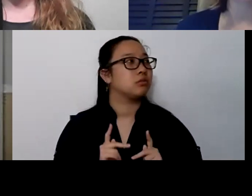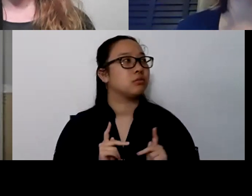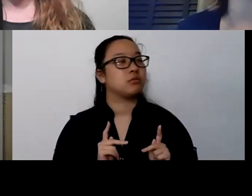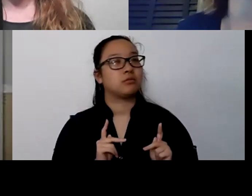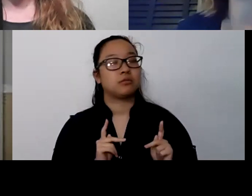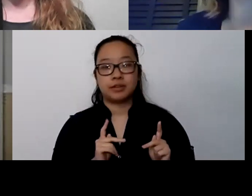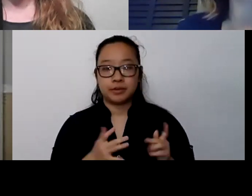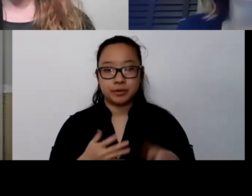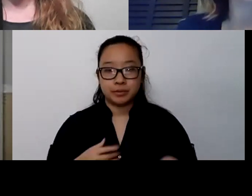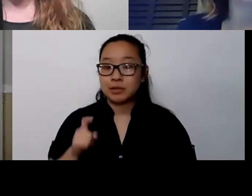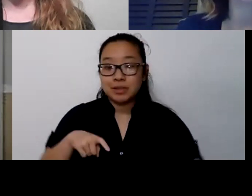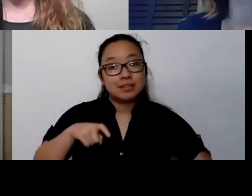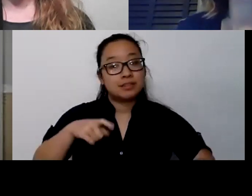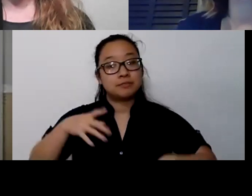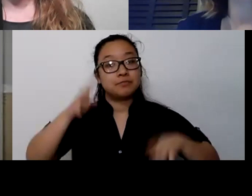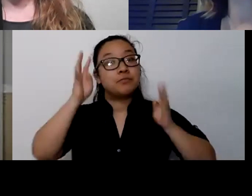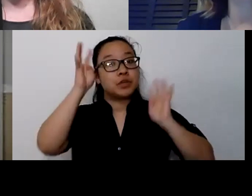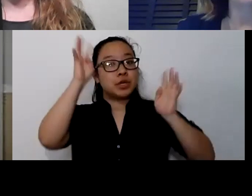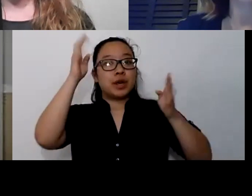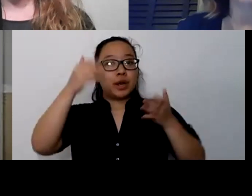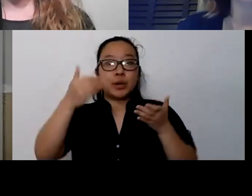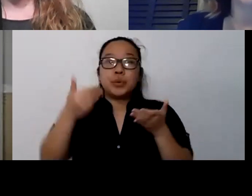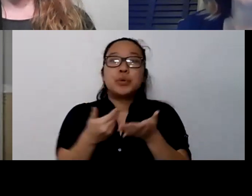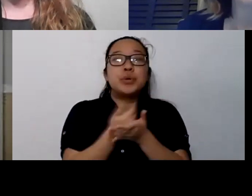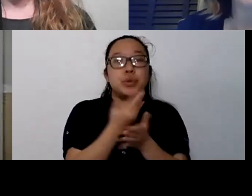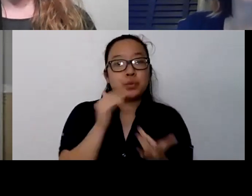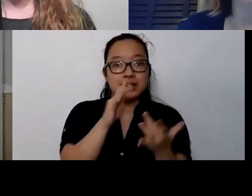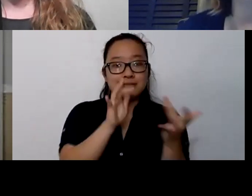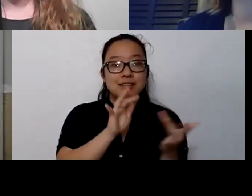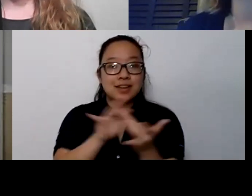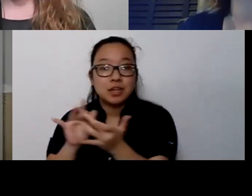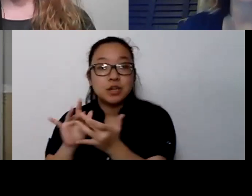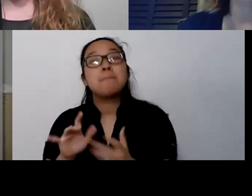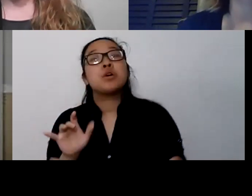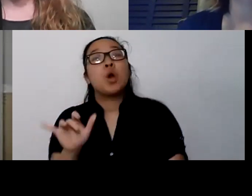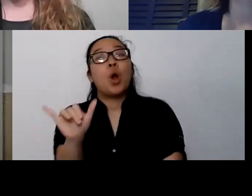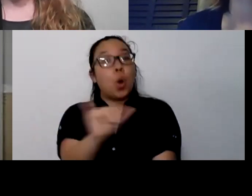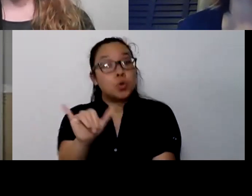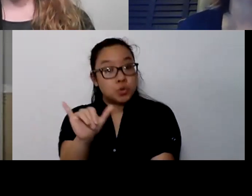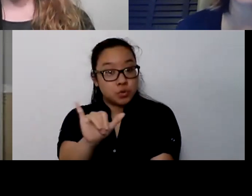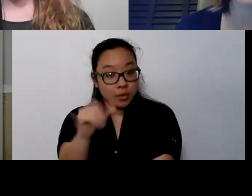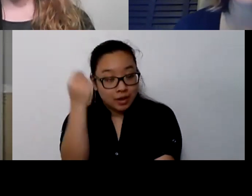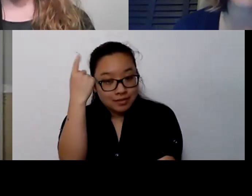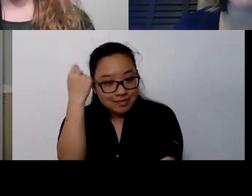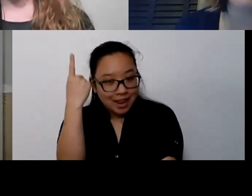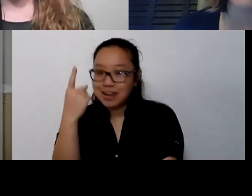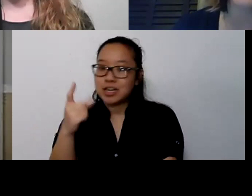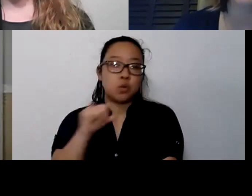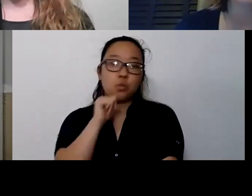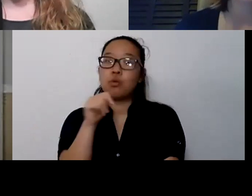it's also really important to know that it won't always be this way. That we do have social connections to look forward to.